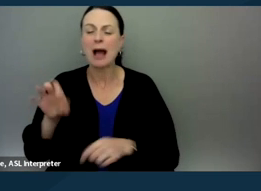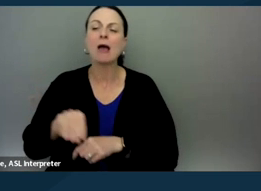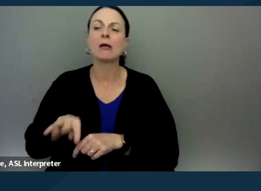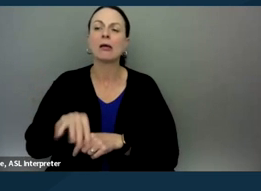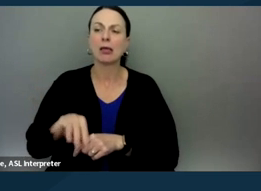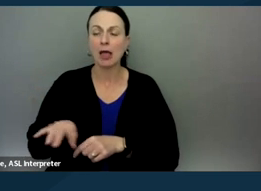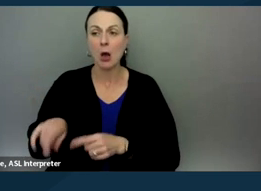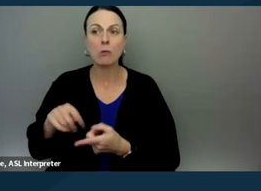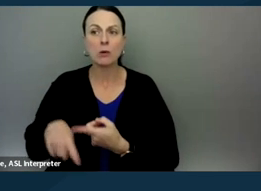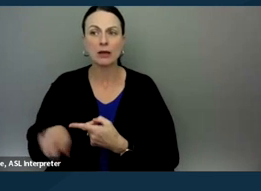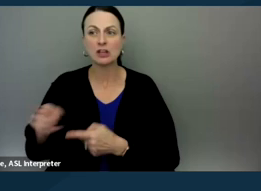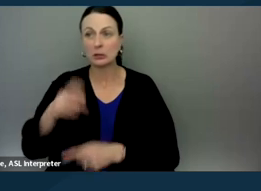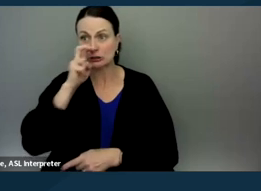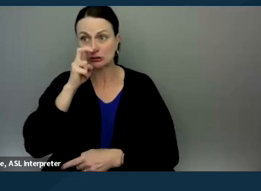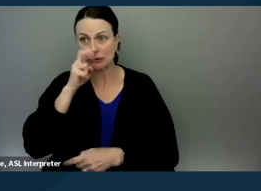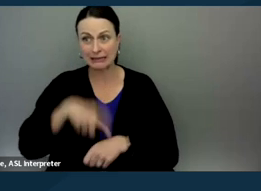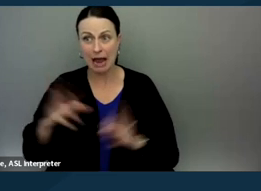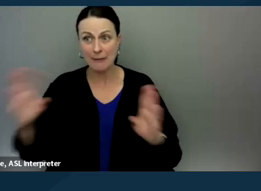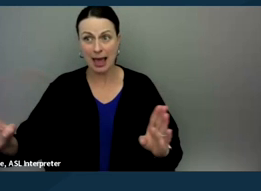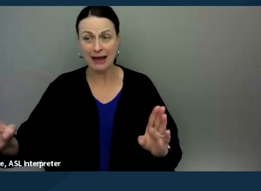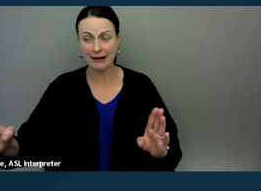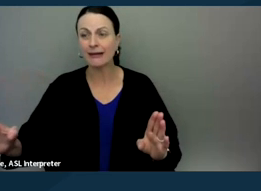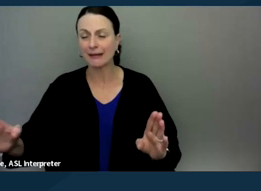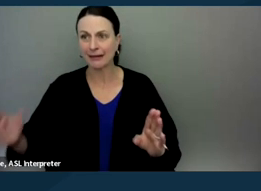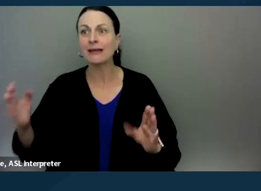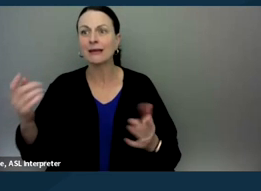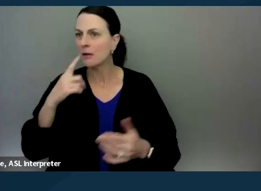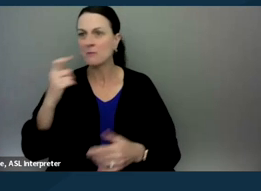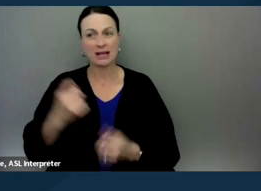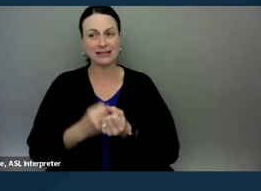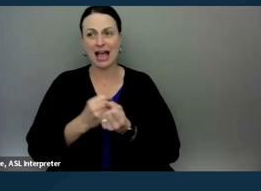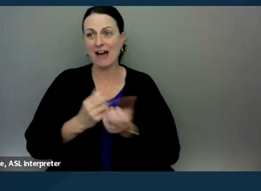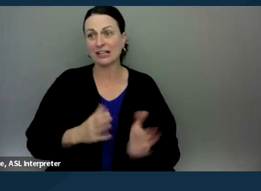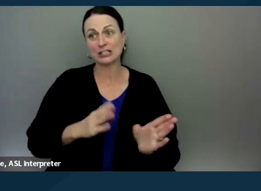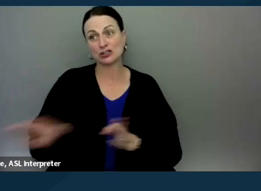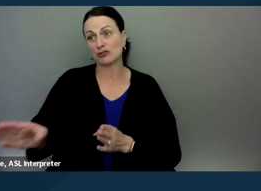when there is a strict timeline because, you know, one of the advocacy strategies I might teach them is, you know,